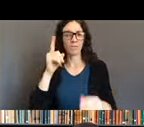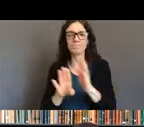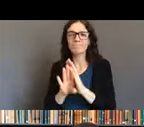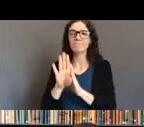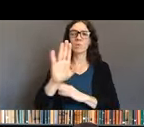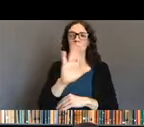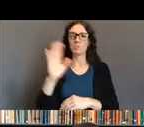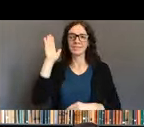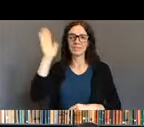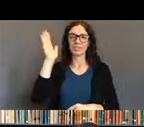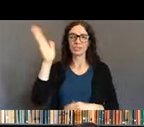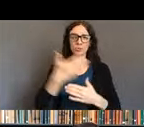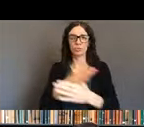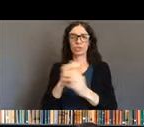and I'll now hand it over to Emily.